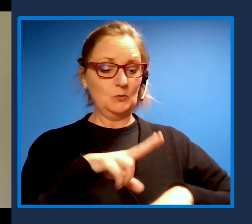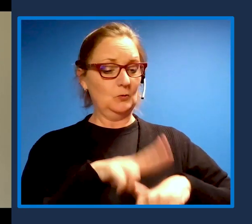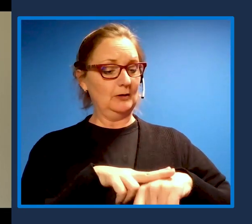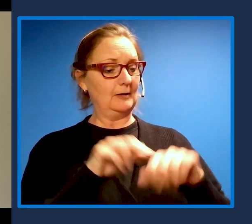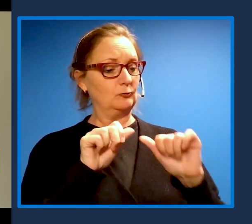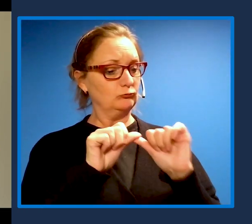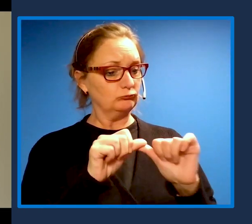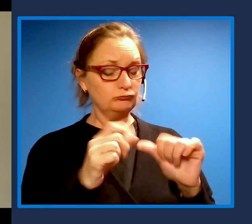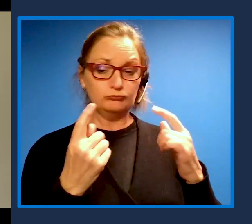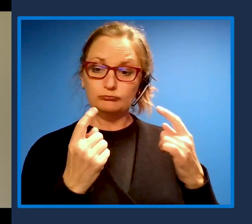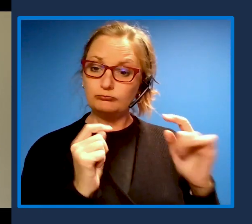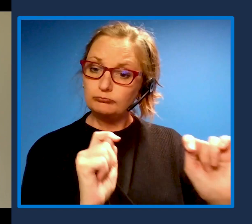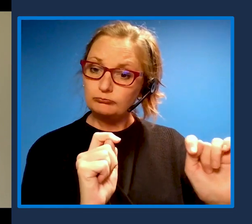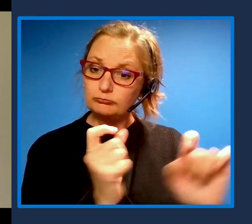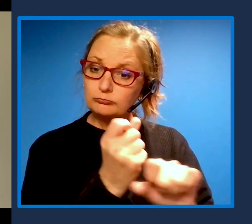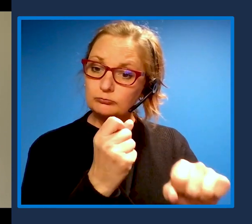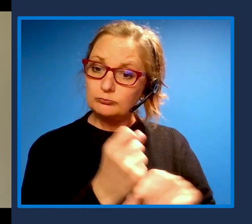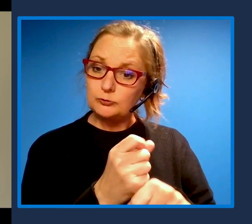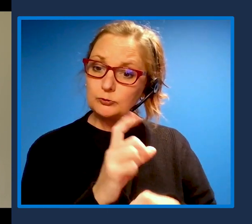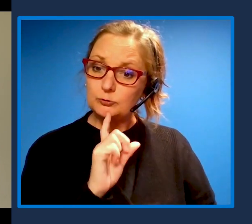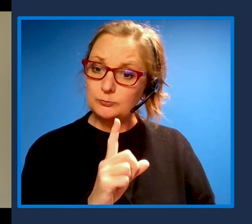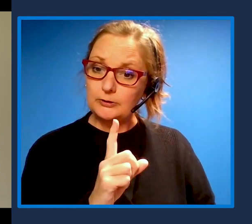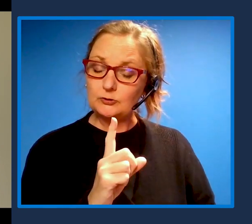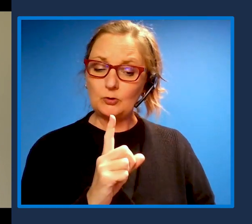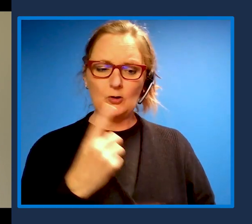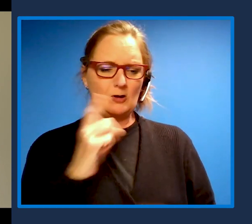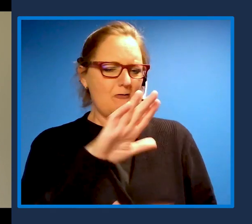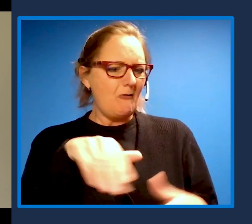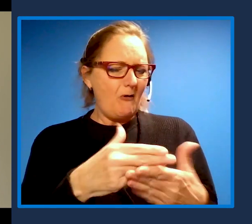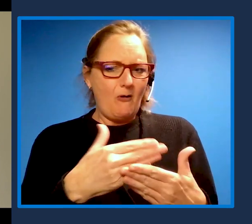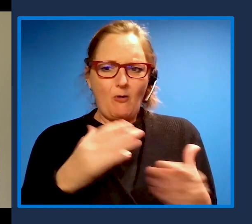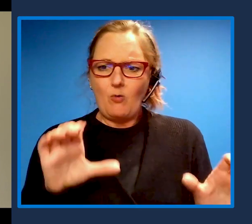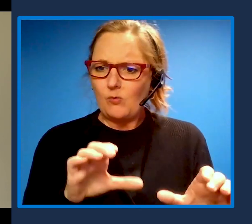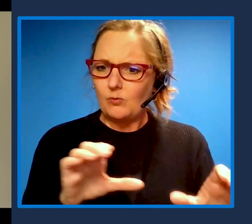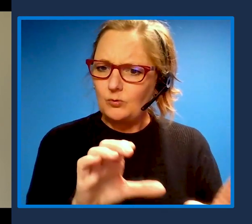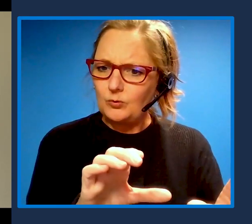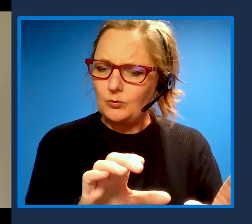and make sure that everything that we do is accessible